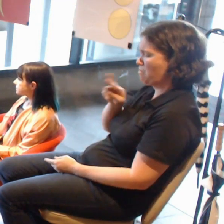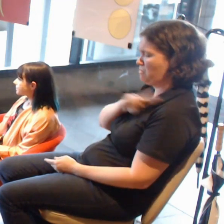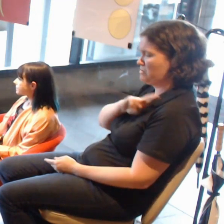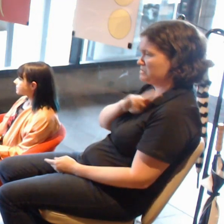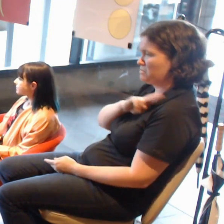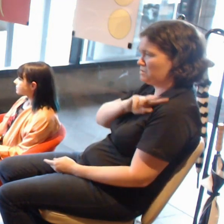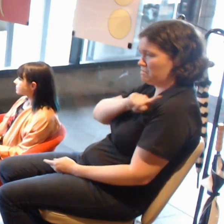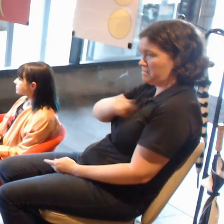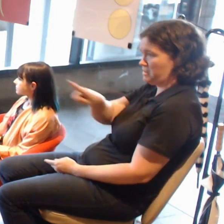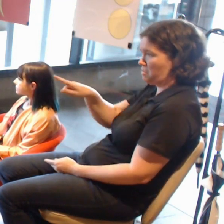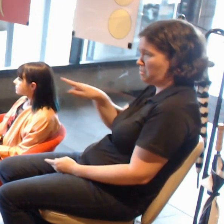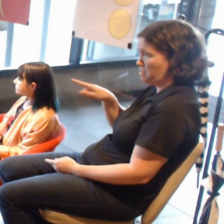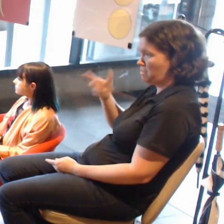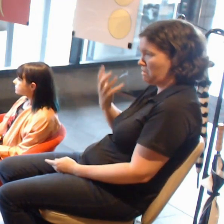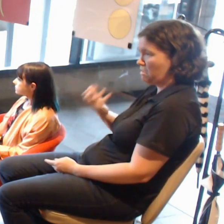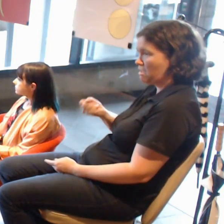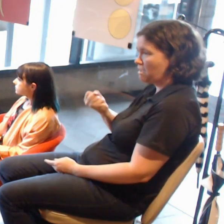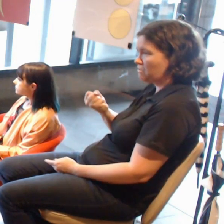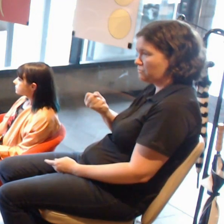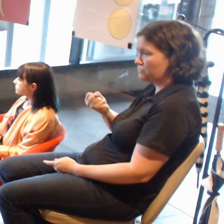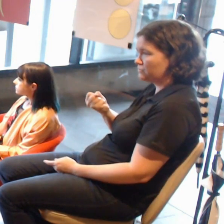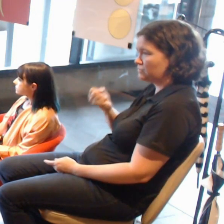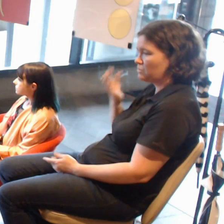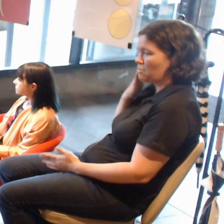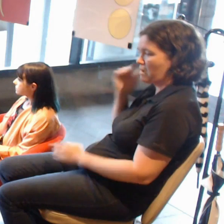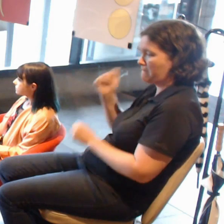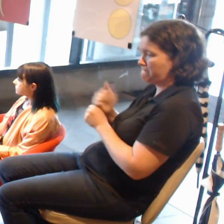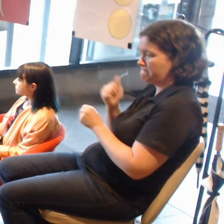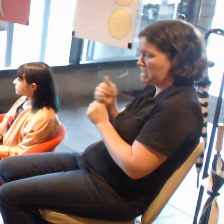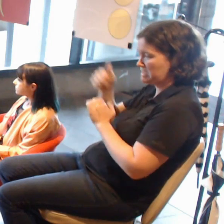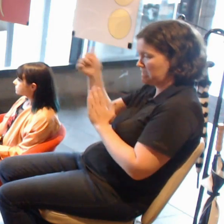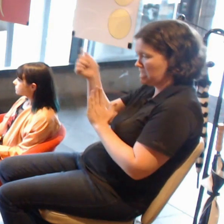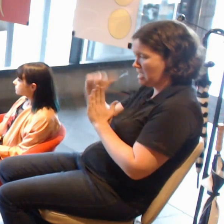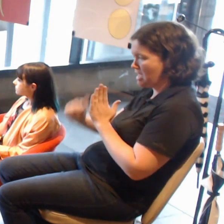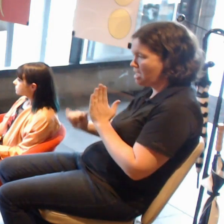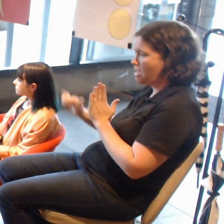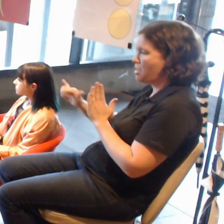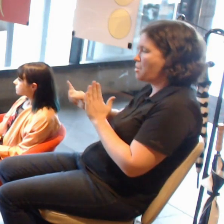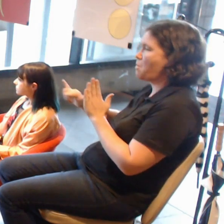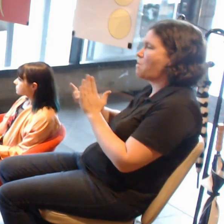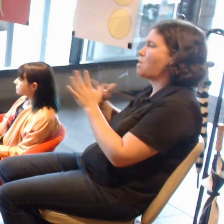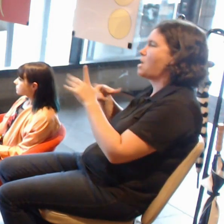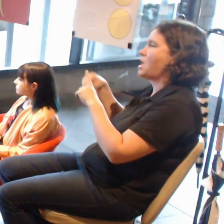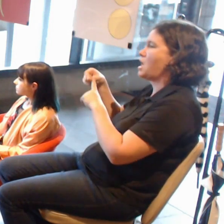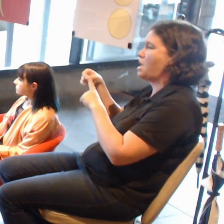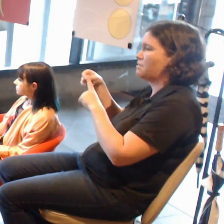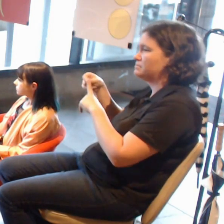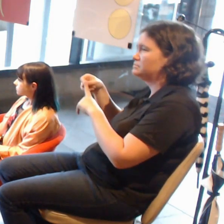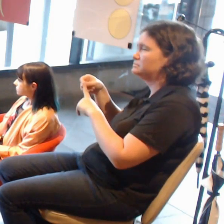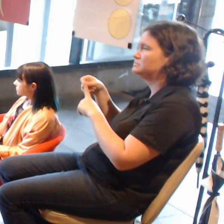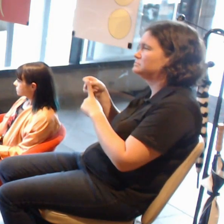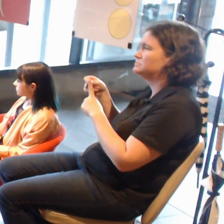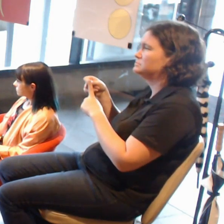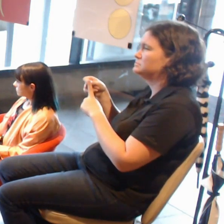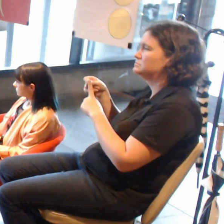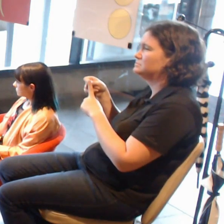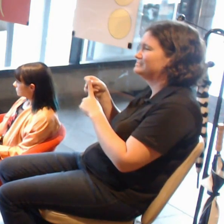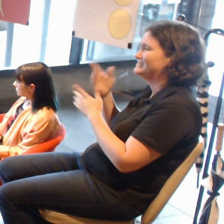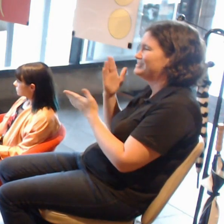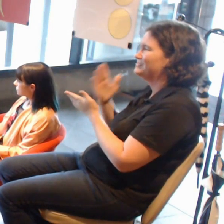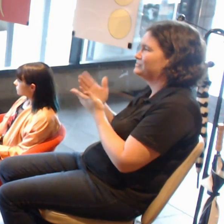when we are creating artworks or applications that literally manipulate people's perceptions.